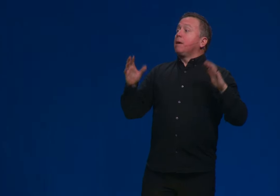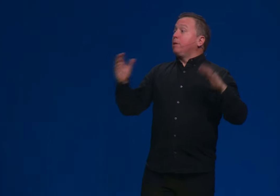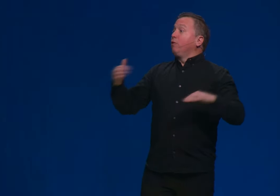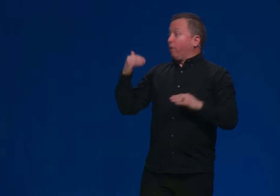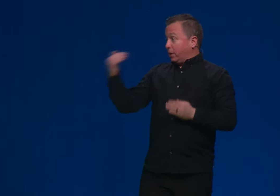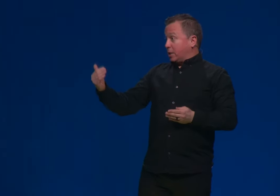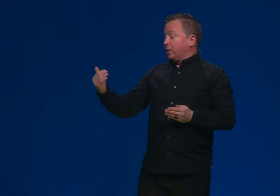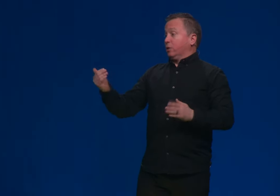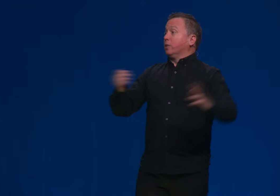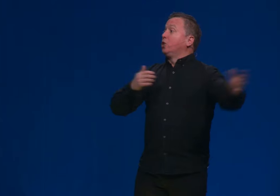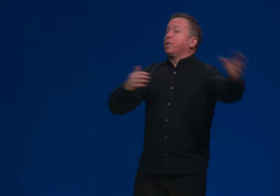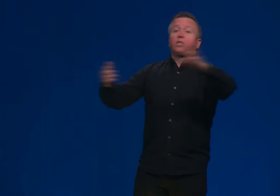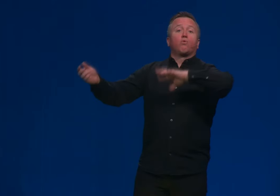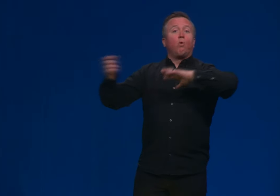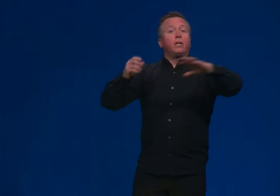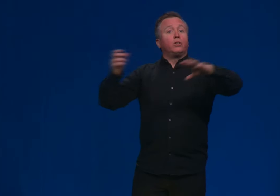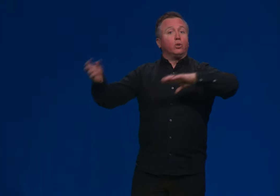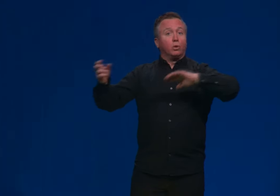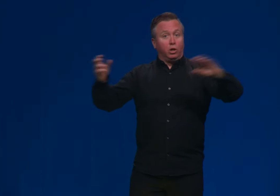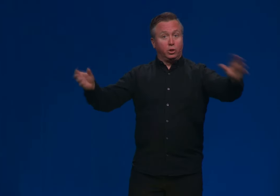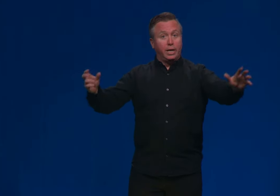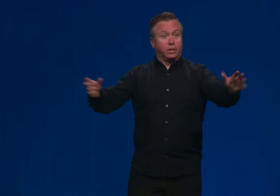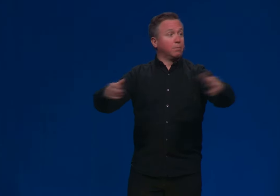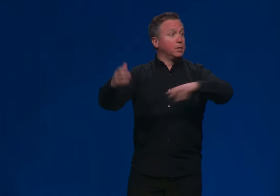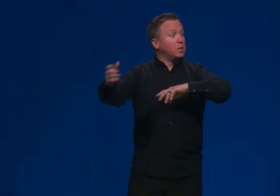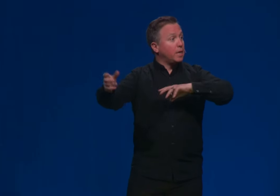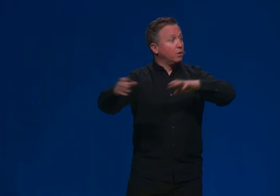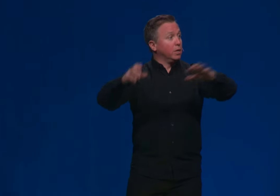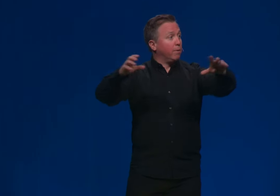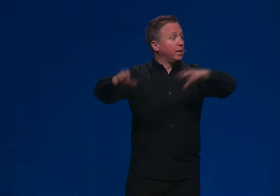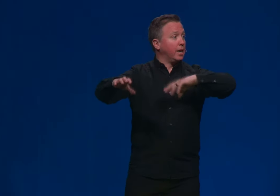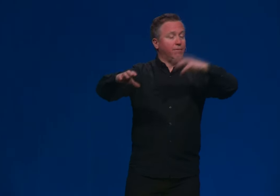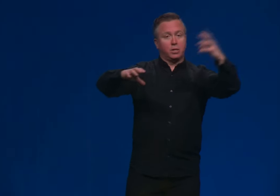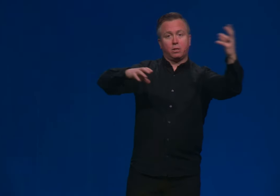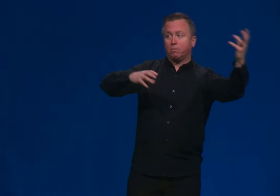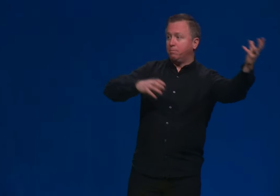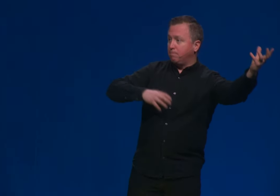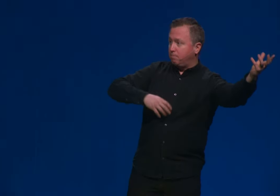Maybe you've heard it said Genesis one and two contradict Maybe you've heard it said to Genesis one and to contradict because I said earlier, right, they have this